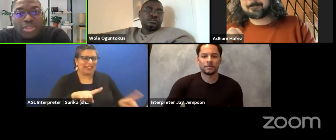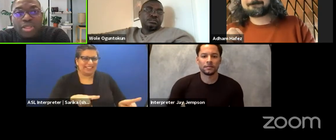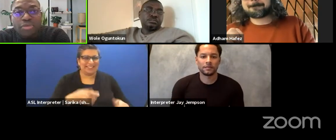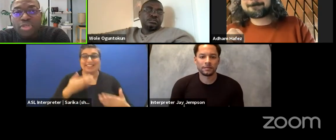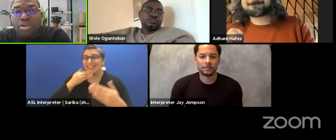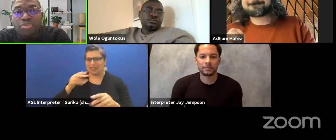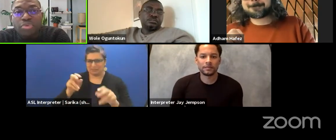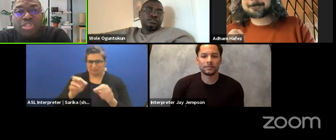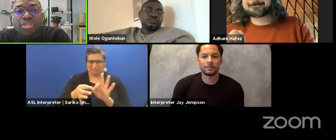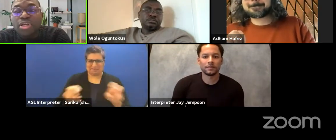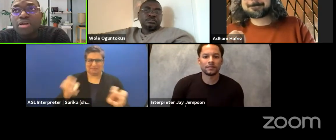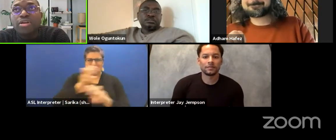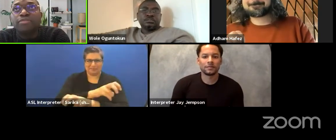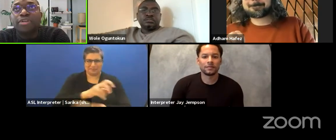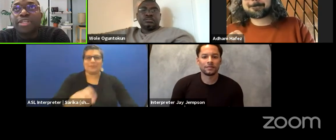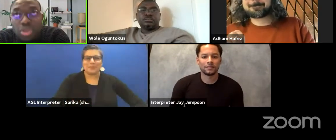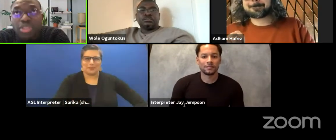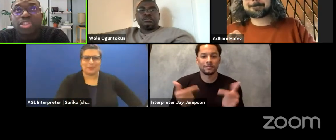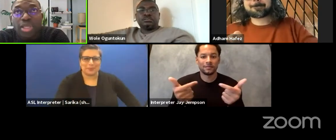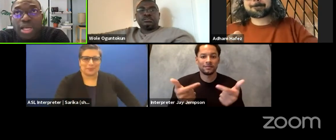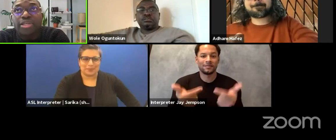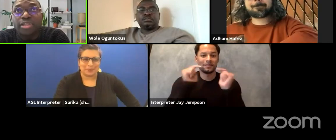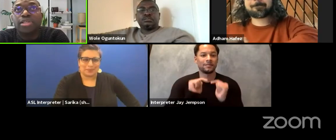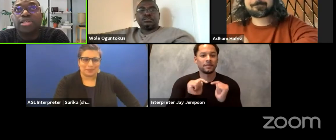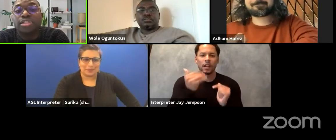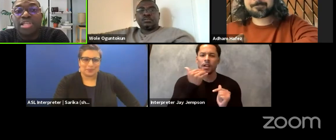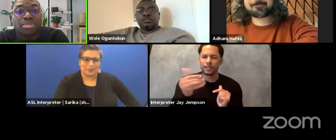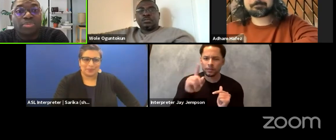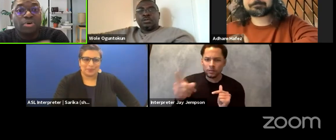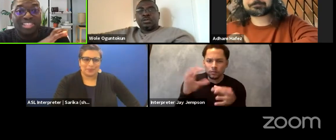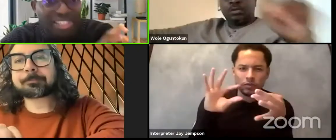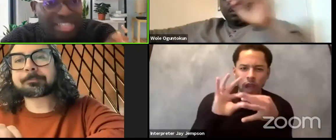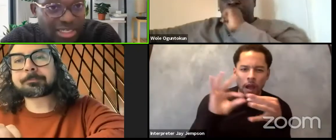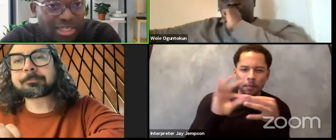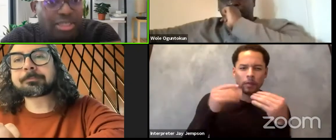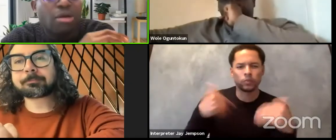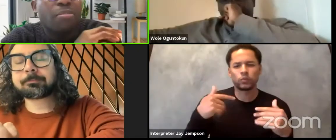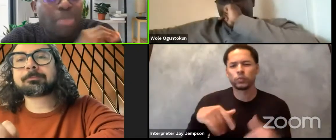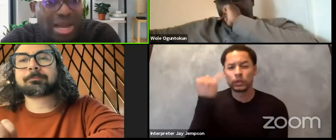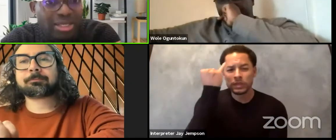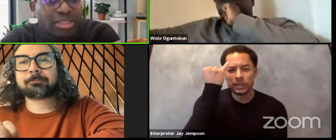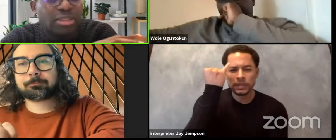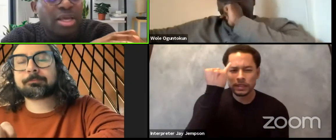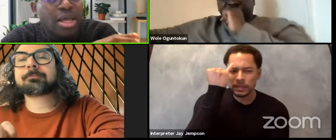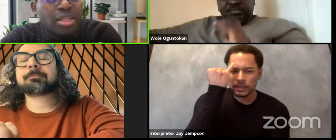I think you've said and raised a lot interesting ideas in terms of unsettling, unpacking